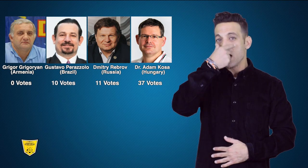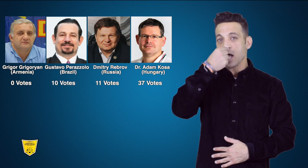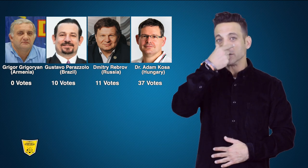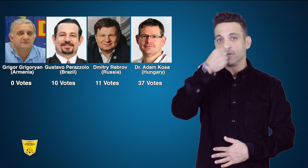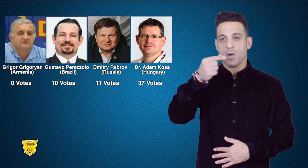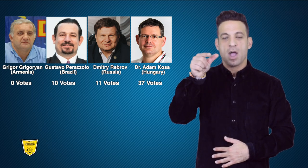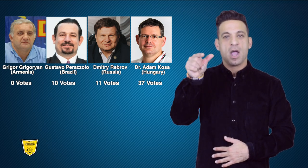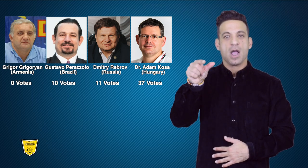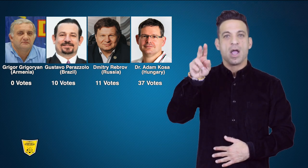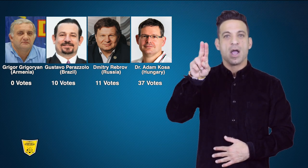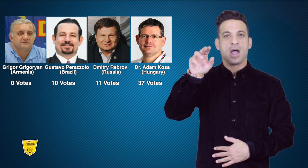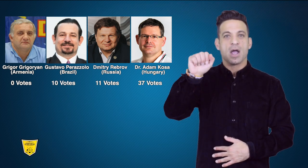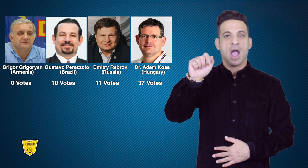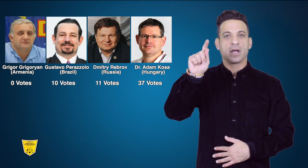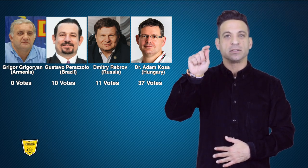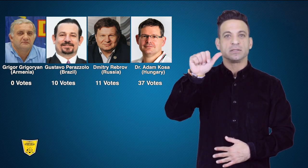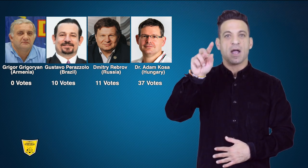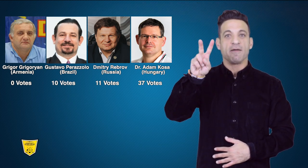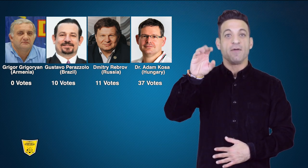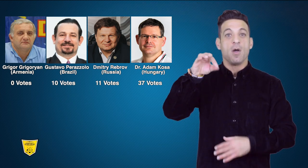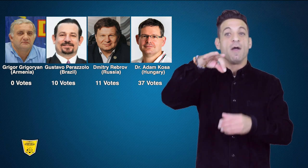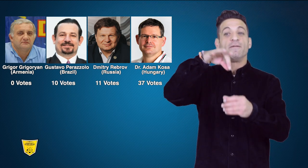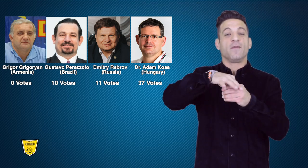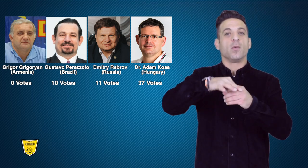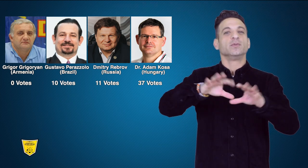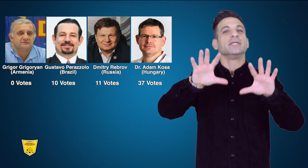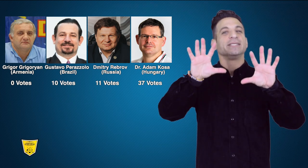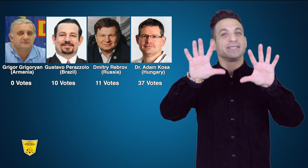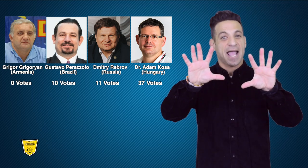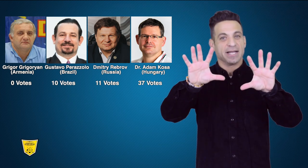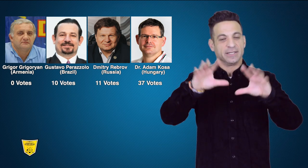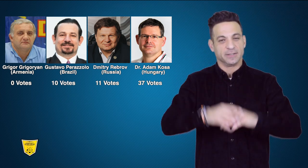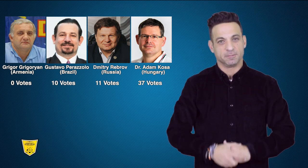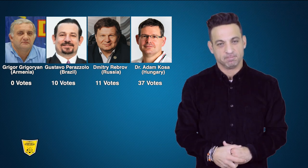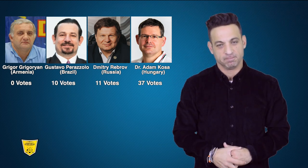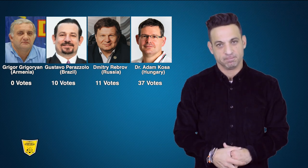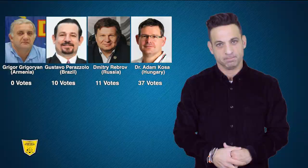Gustavo 10 votes.